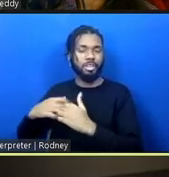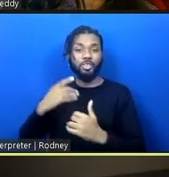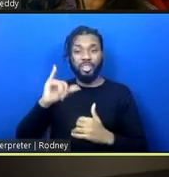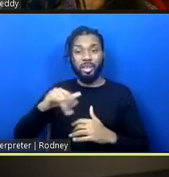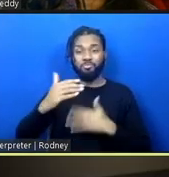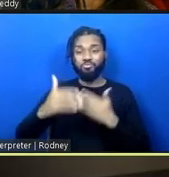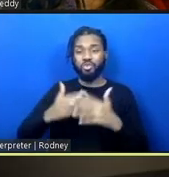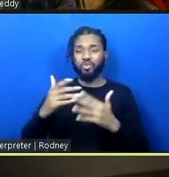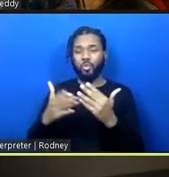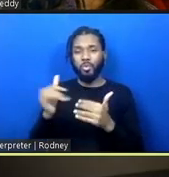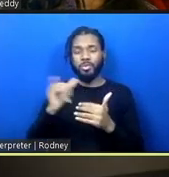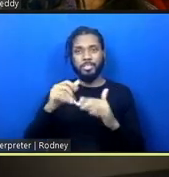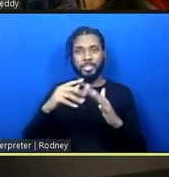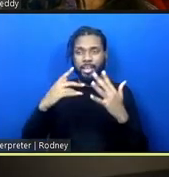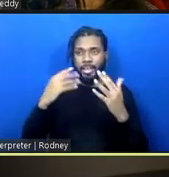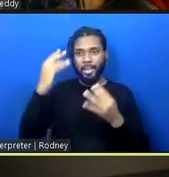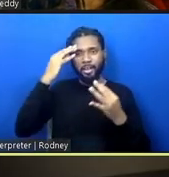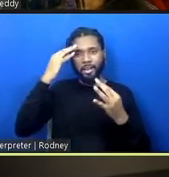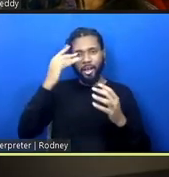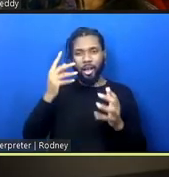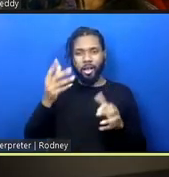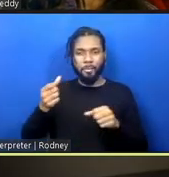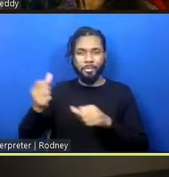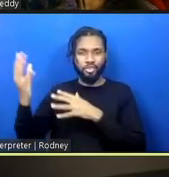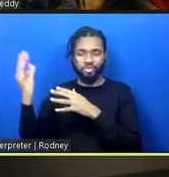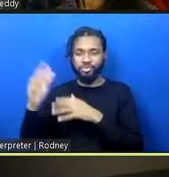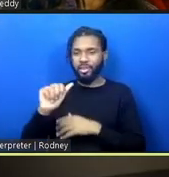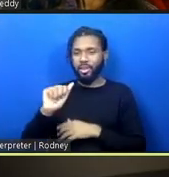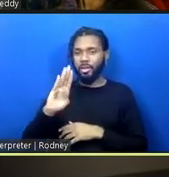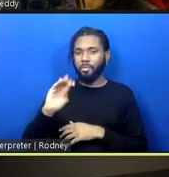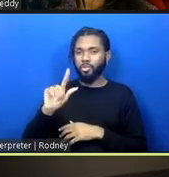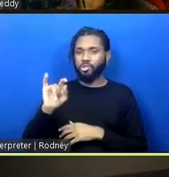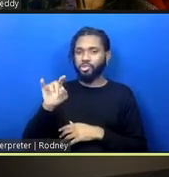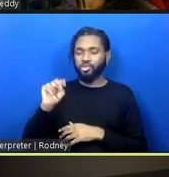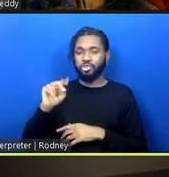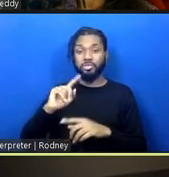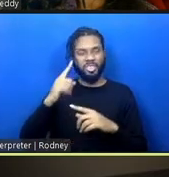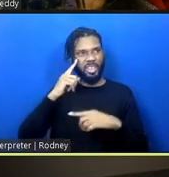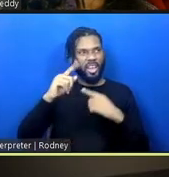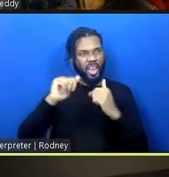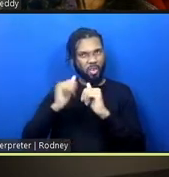How can we imagine a process of abolition and how can this play a role in that process?